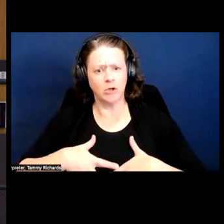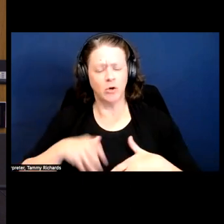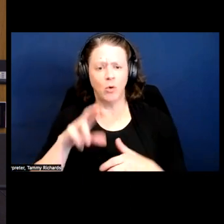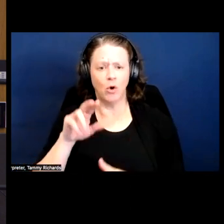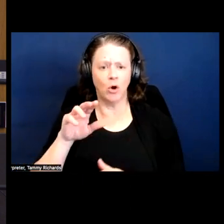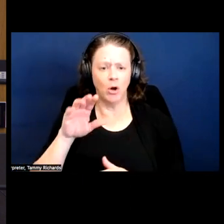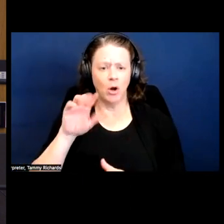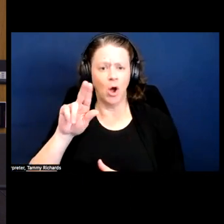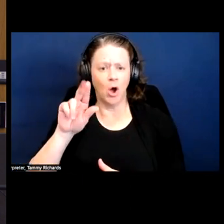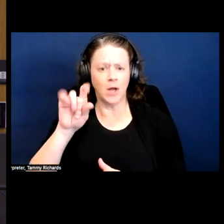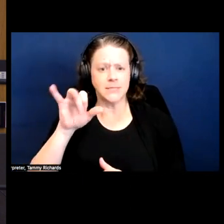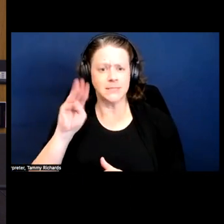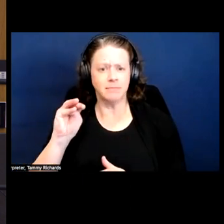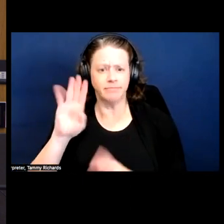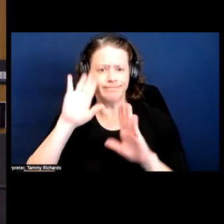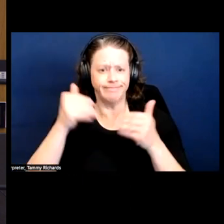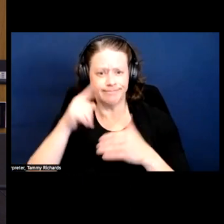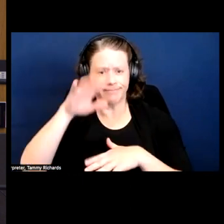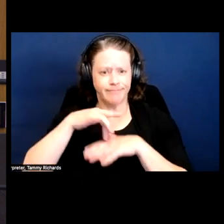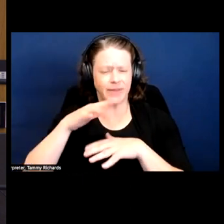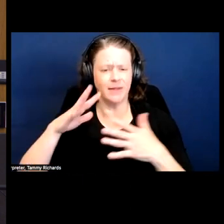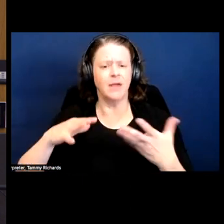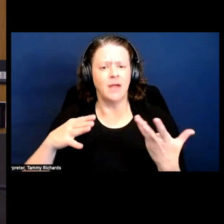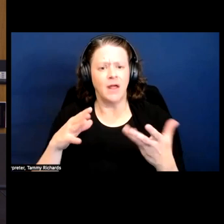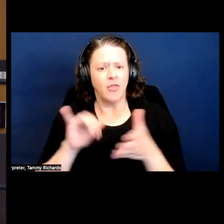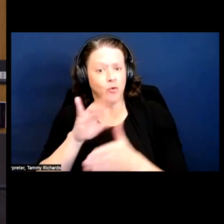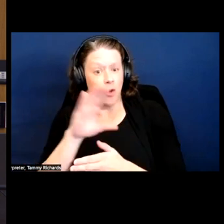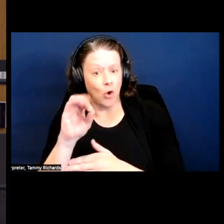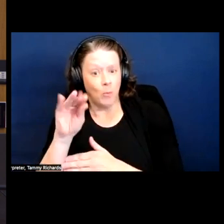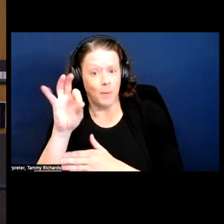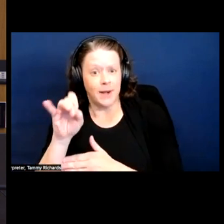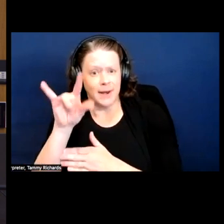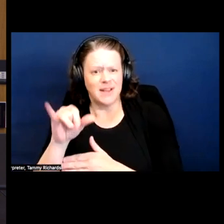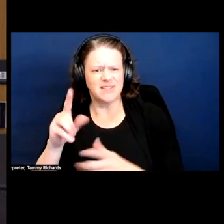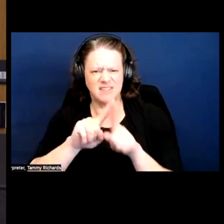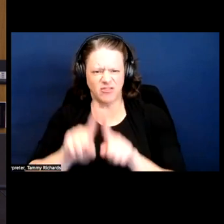receive care, because all of your co-morbidities have to be resolved before you transition.